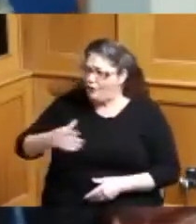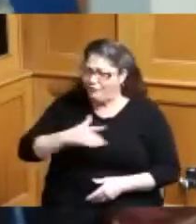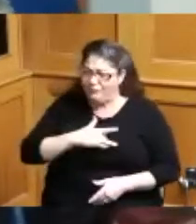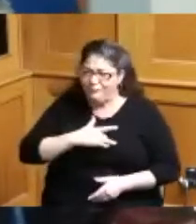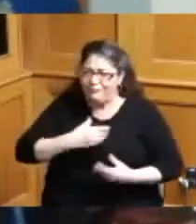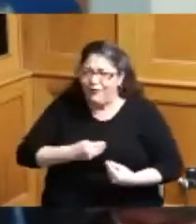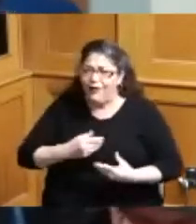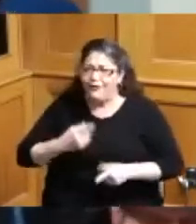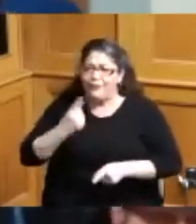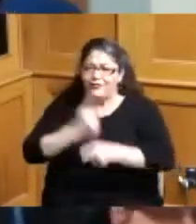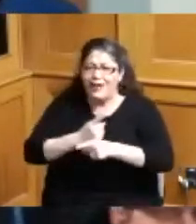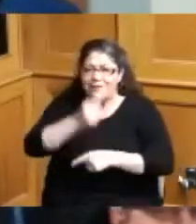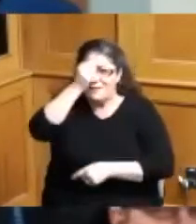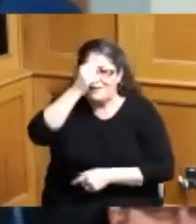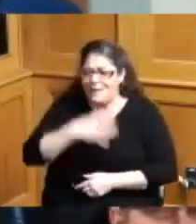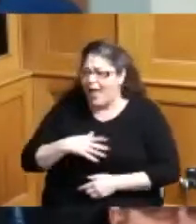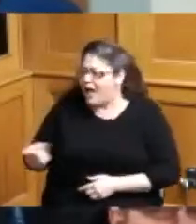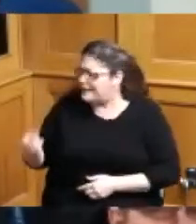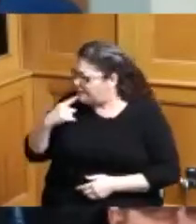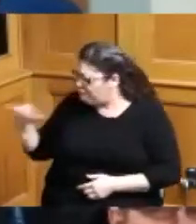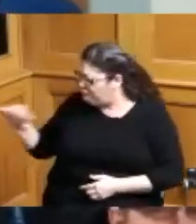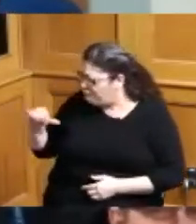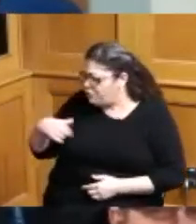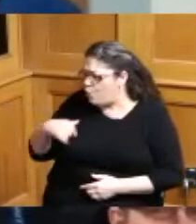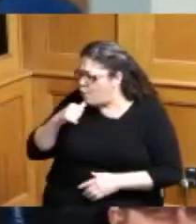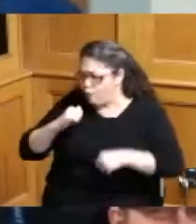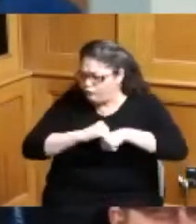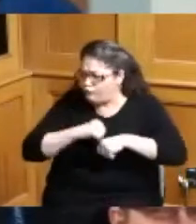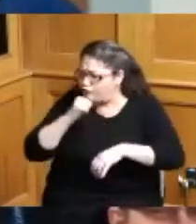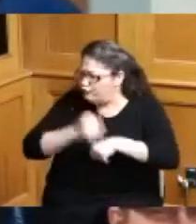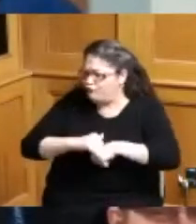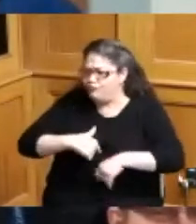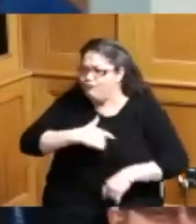all morning I said I was not gonna cry at least ain't gonna get me gonna get me but when I got